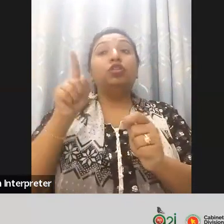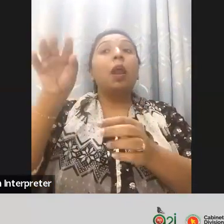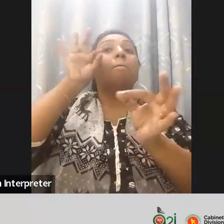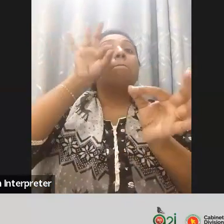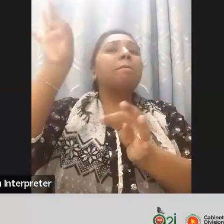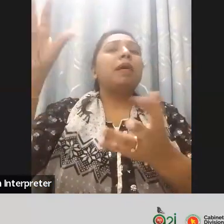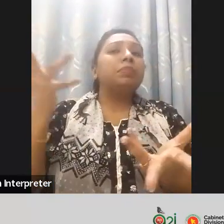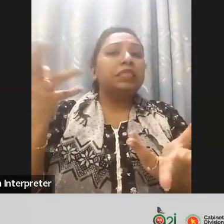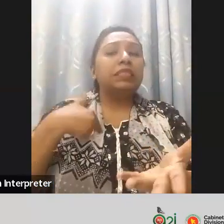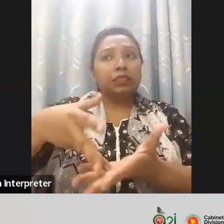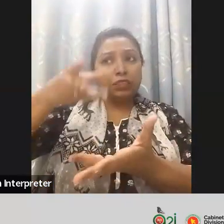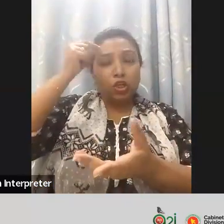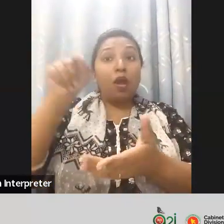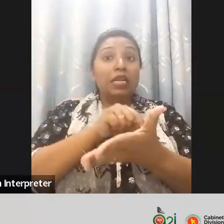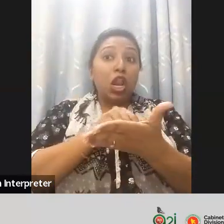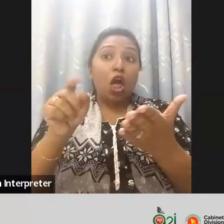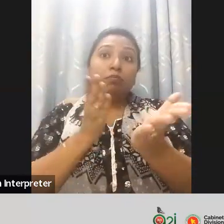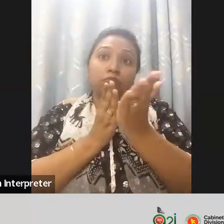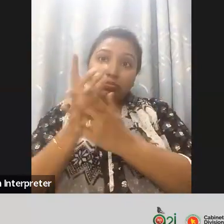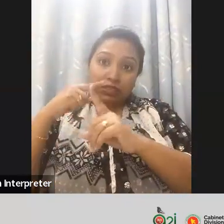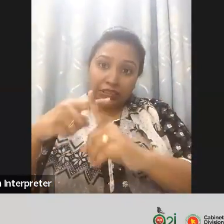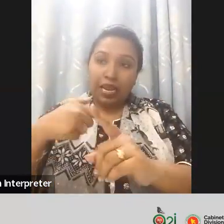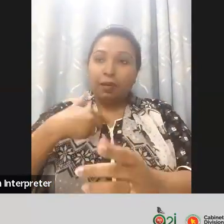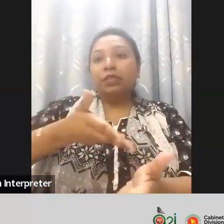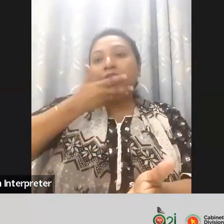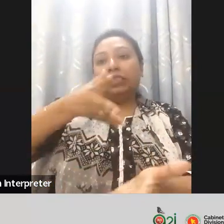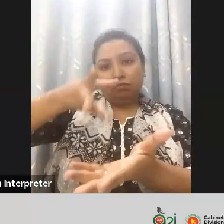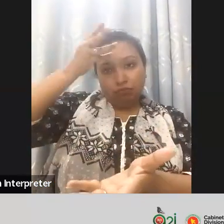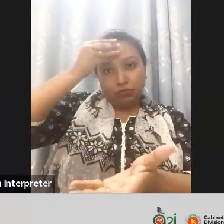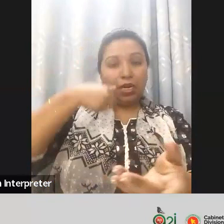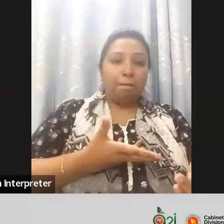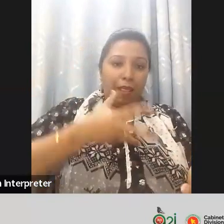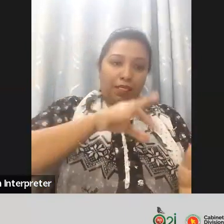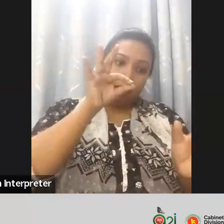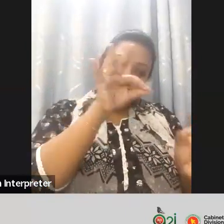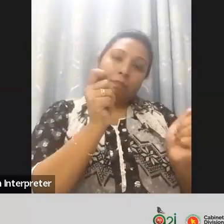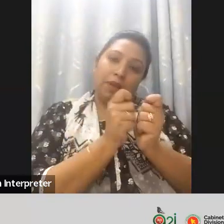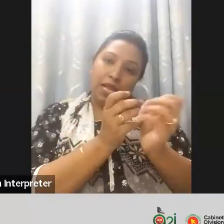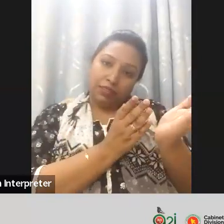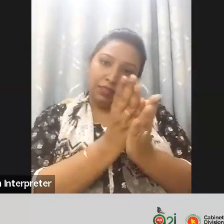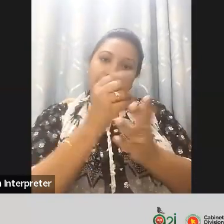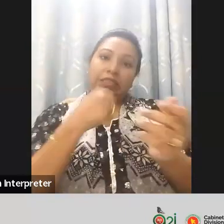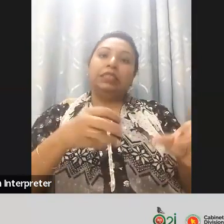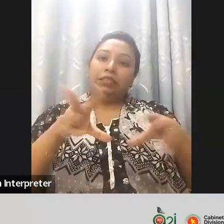standardization of the collaborations that we can work together from my part also. thank you